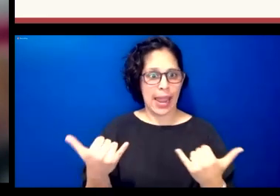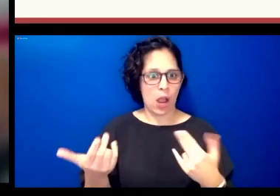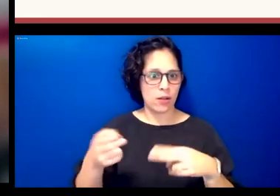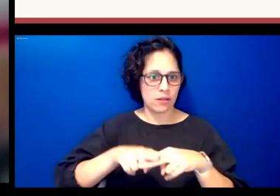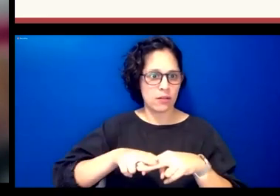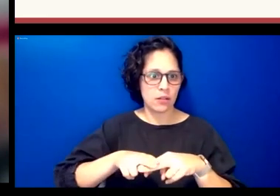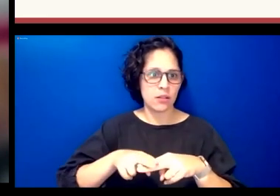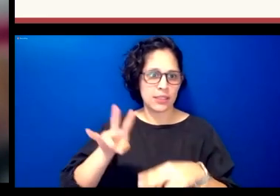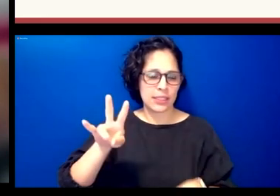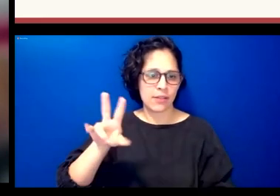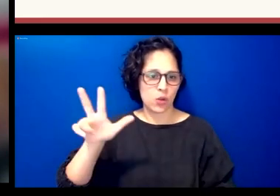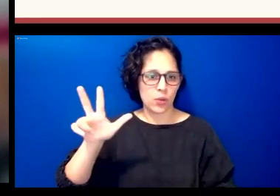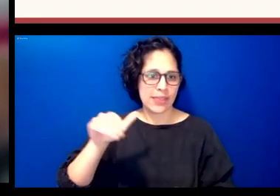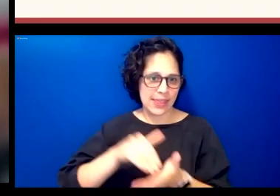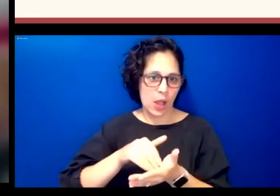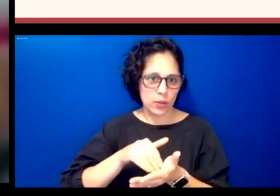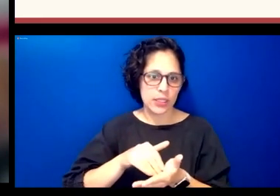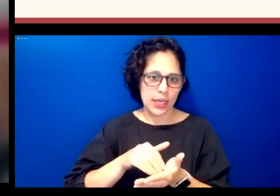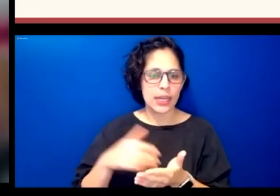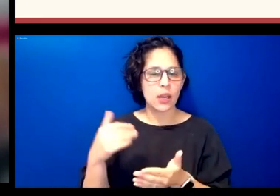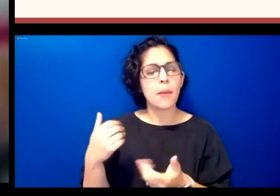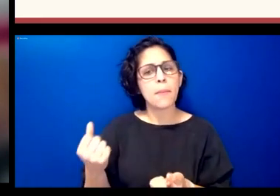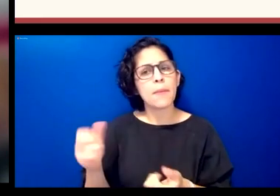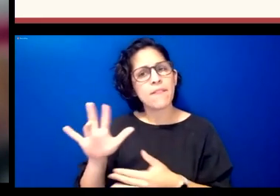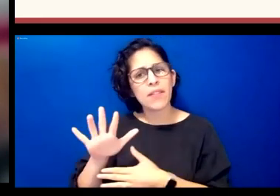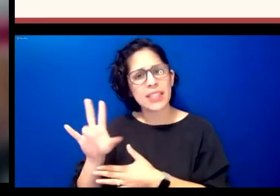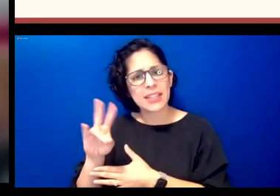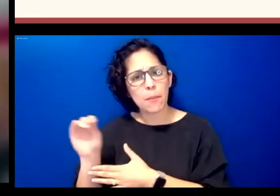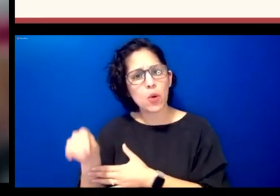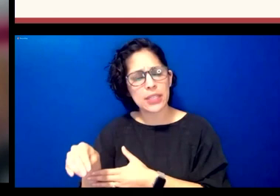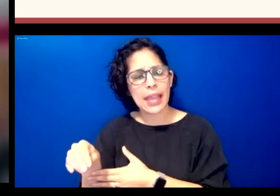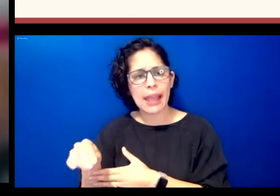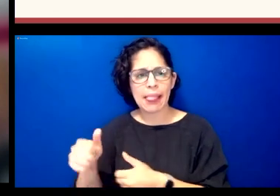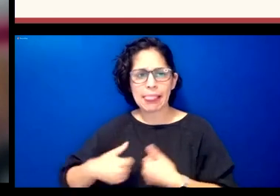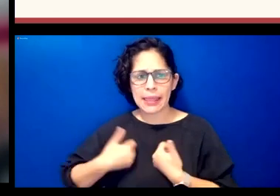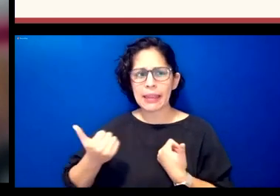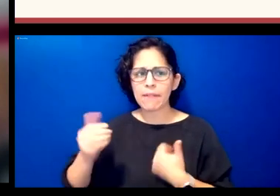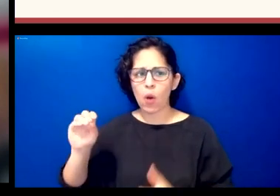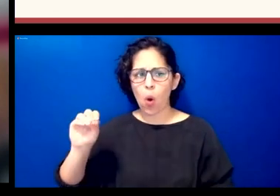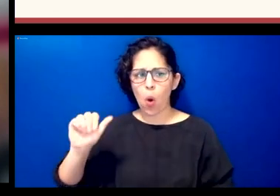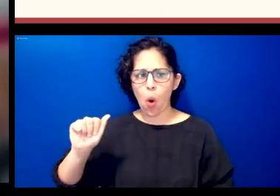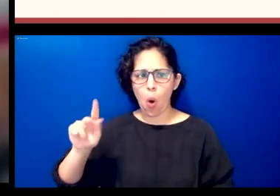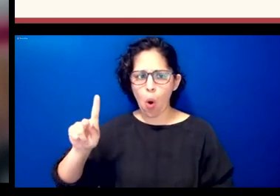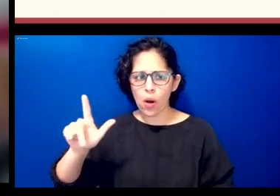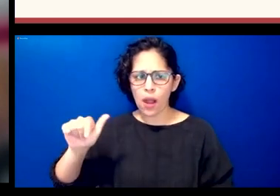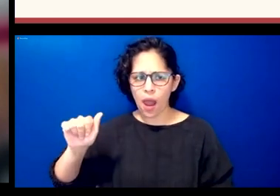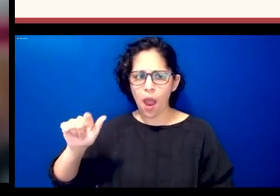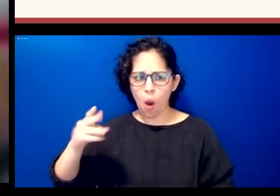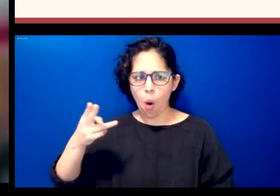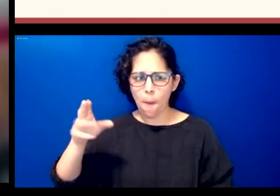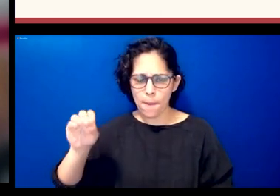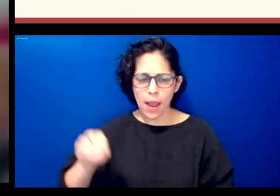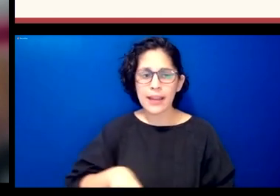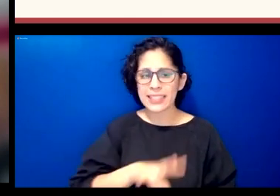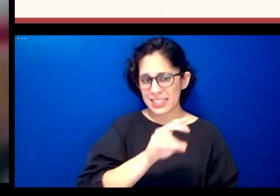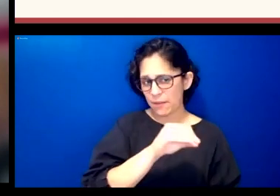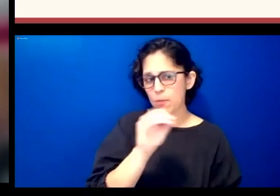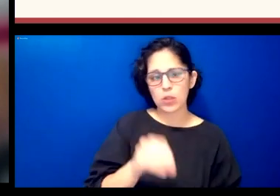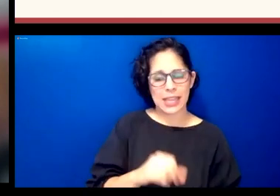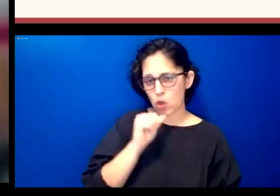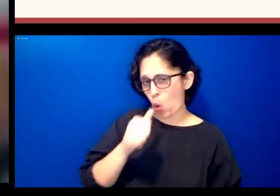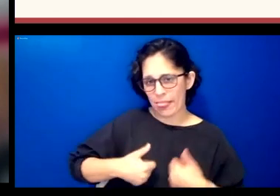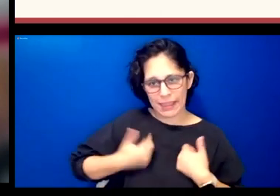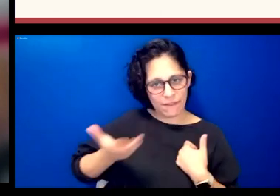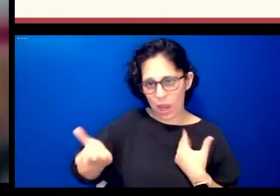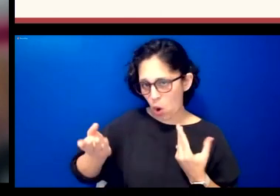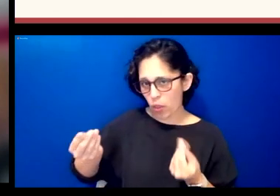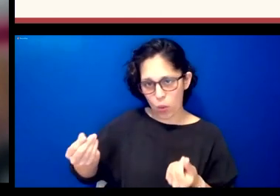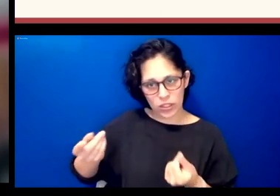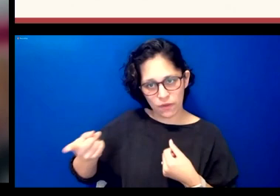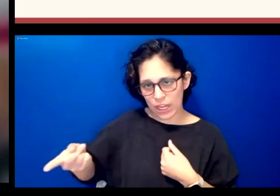of whom reside in the state of oklahoma 70 of us live off reservation and we have approximately